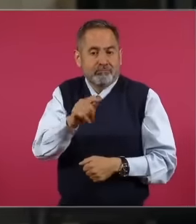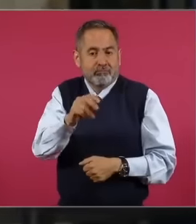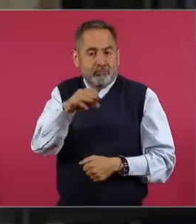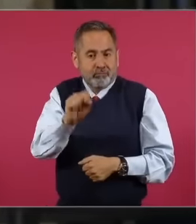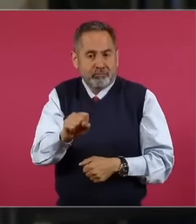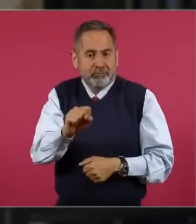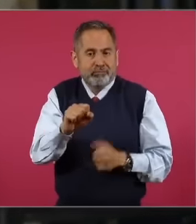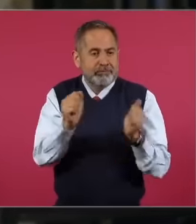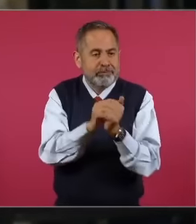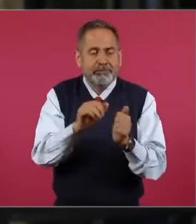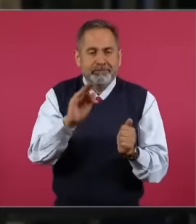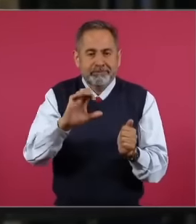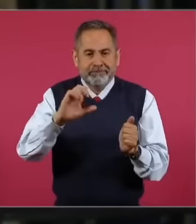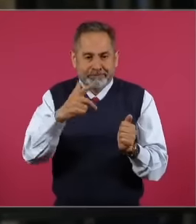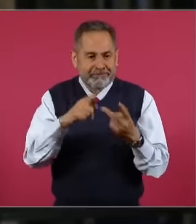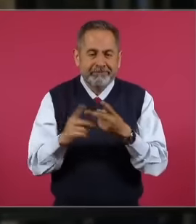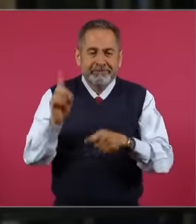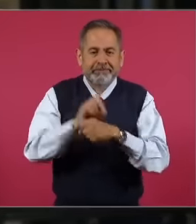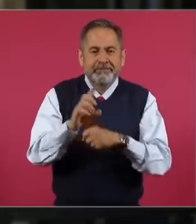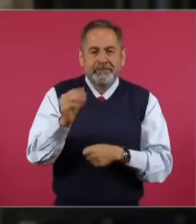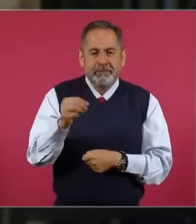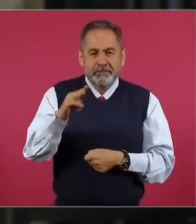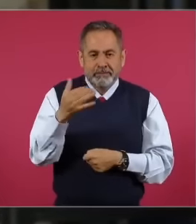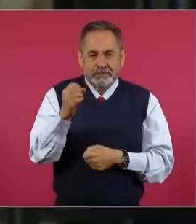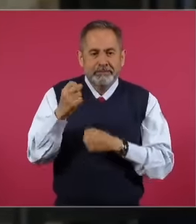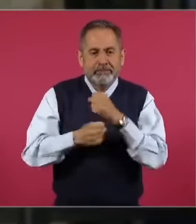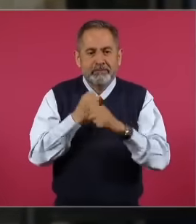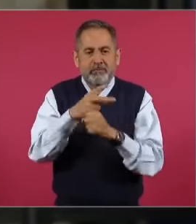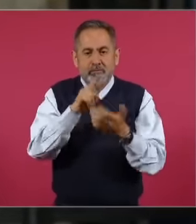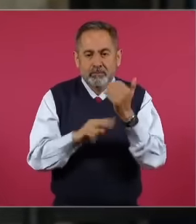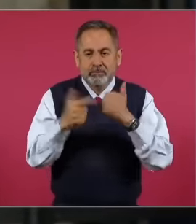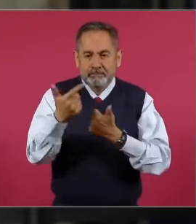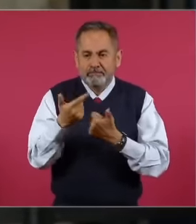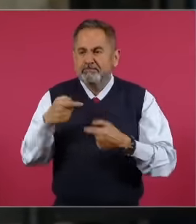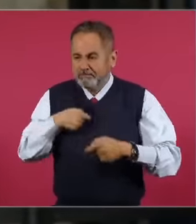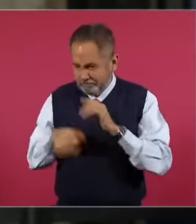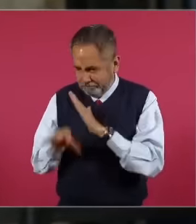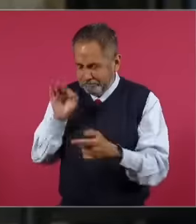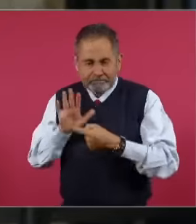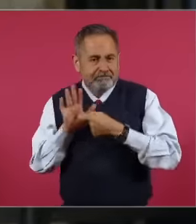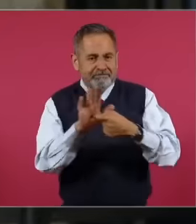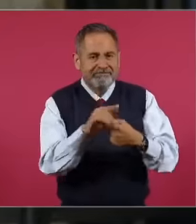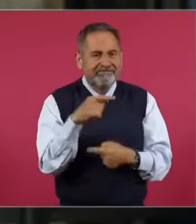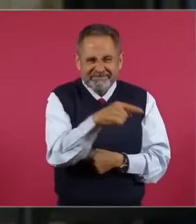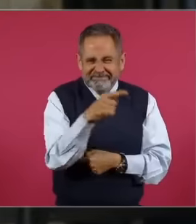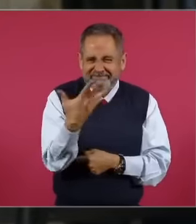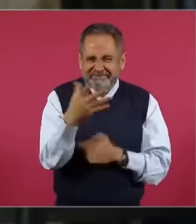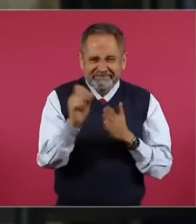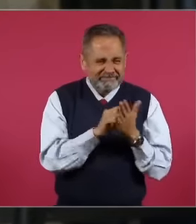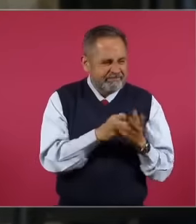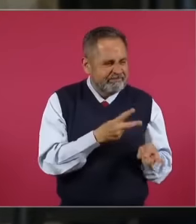with Calderón on May 9, 2007, 5 months after having stolen the presidency of Mexico and